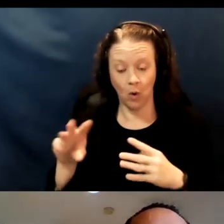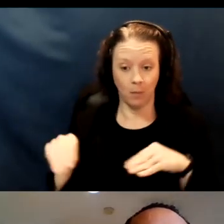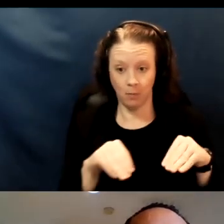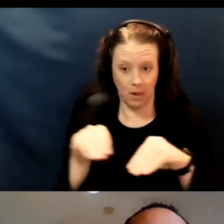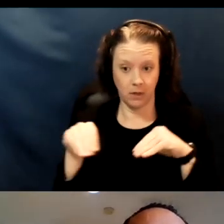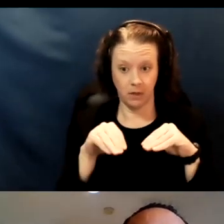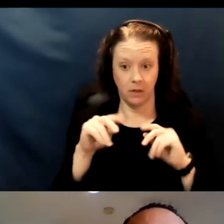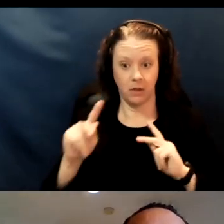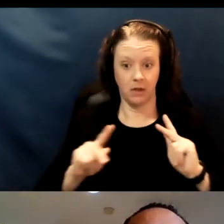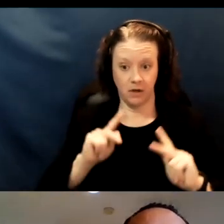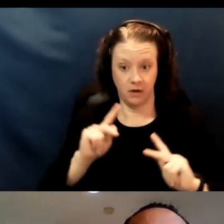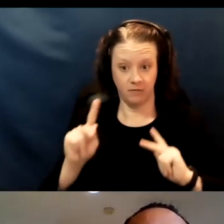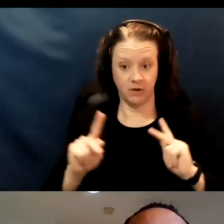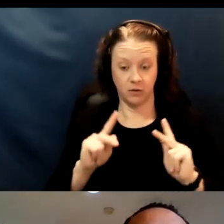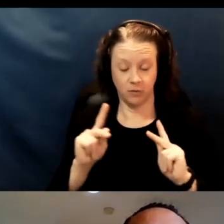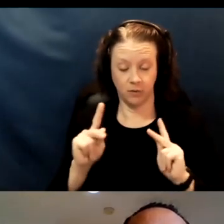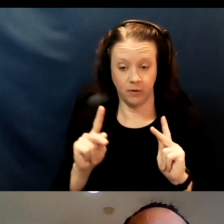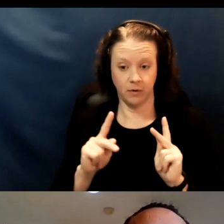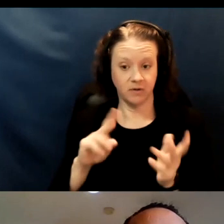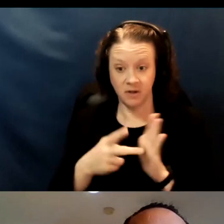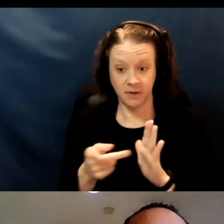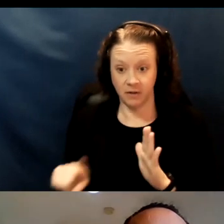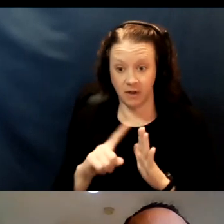who require the support of mobile vaccinators.